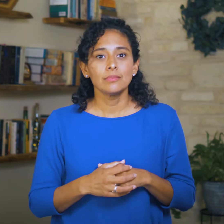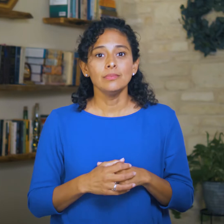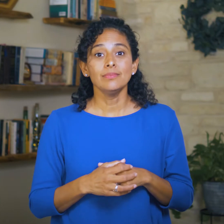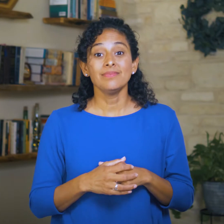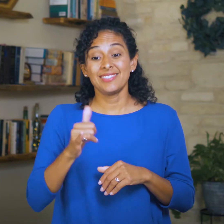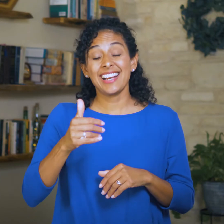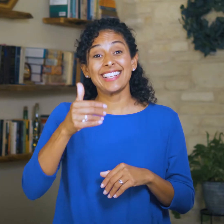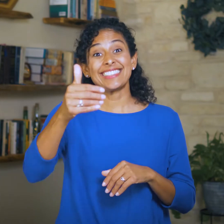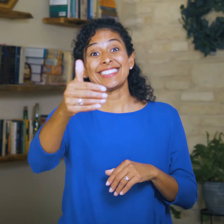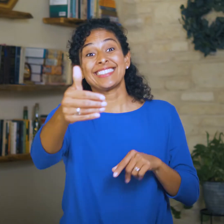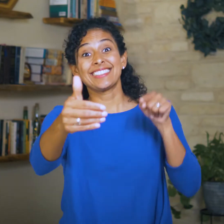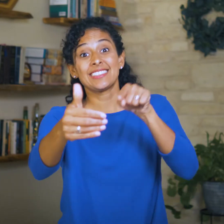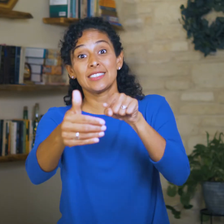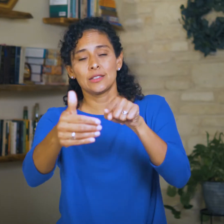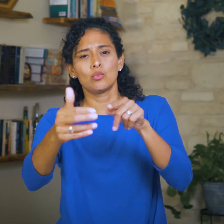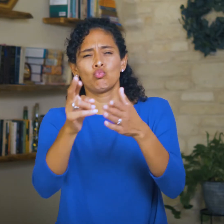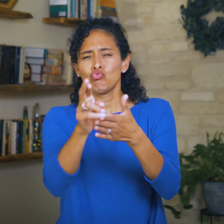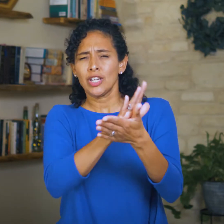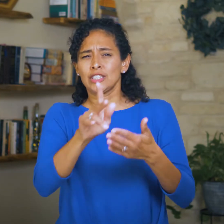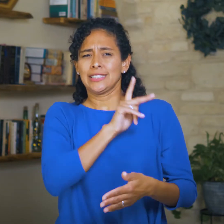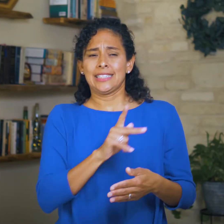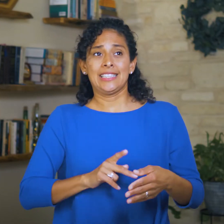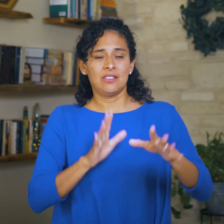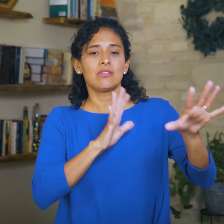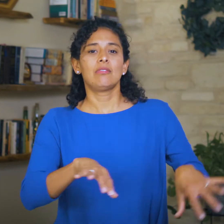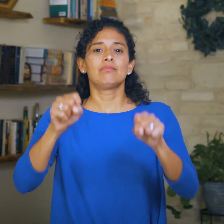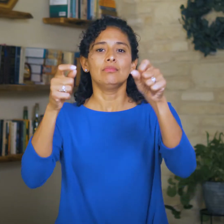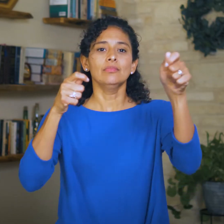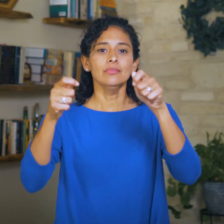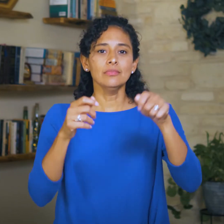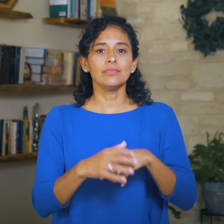In that future day, a righteous king will reign!